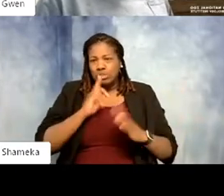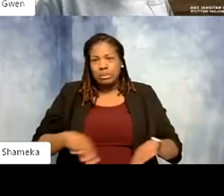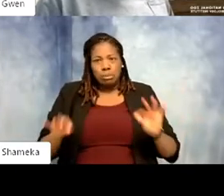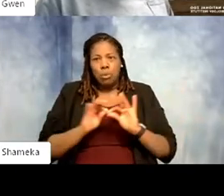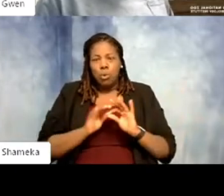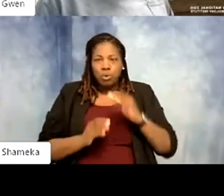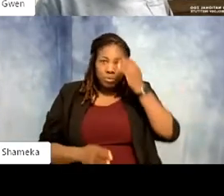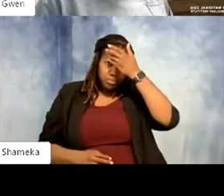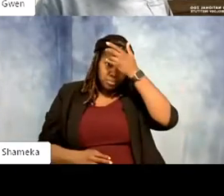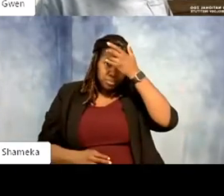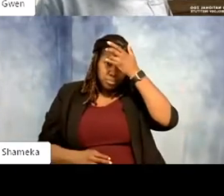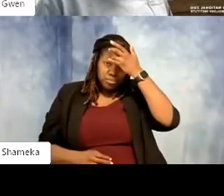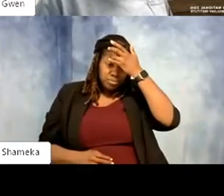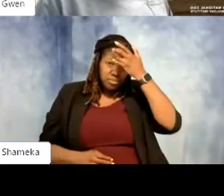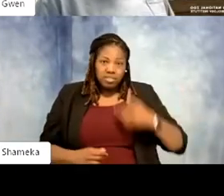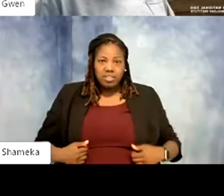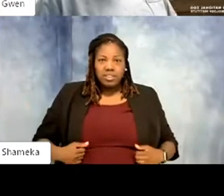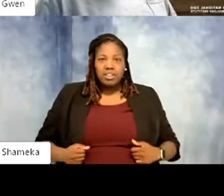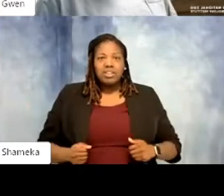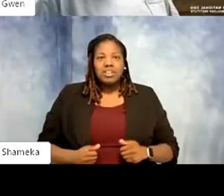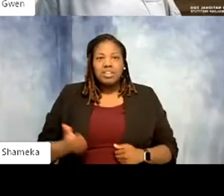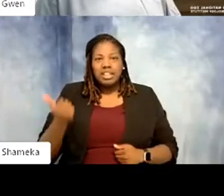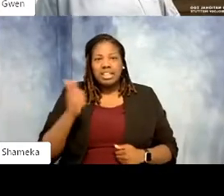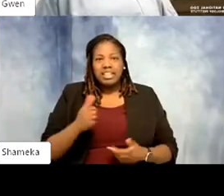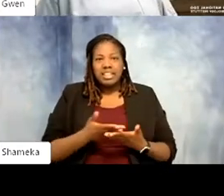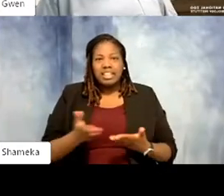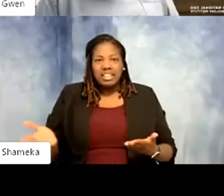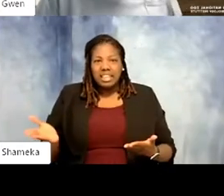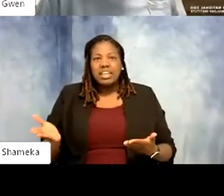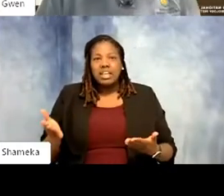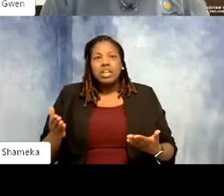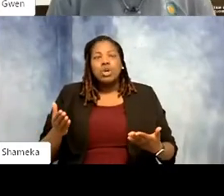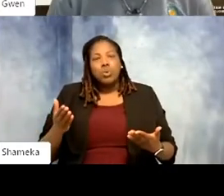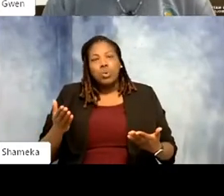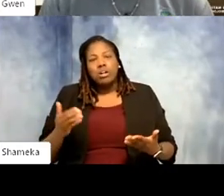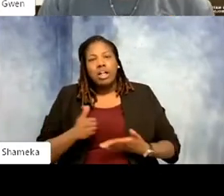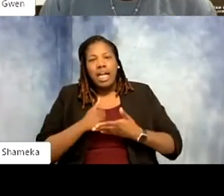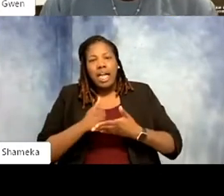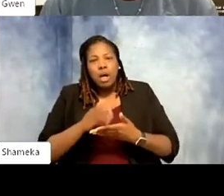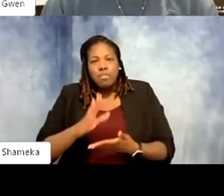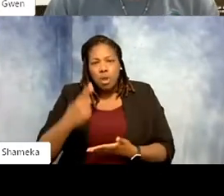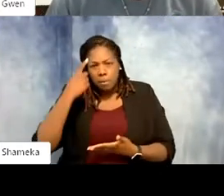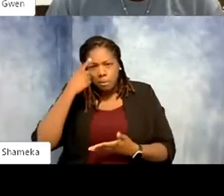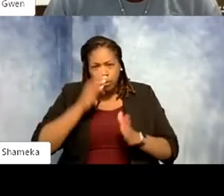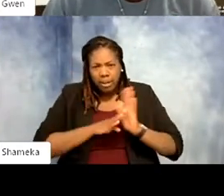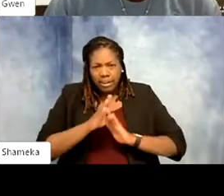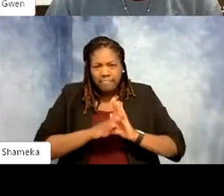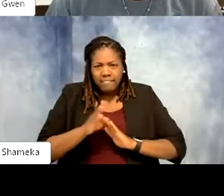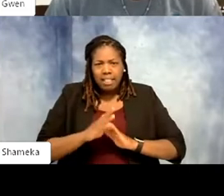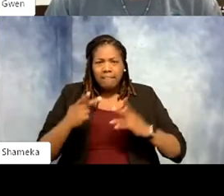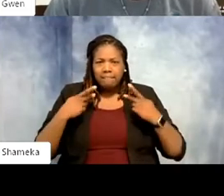Shellie: So anything that's going to exercise the animal's brain mentally their body physically. I always tell